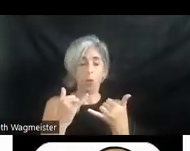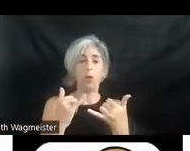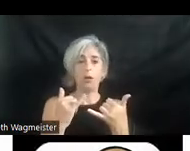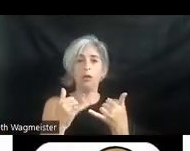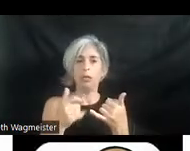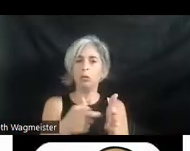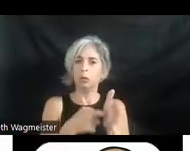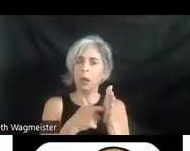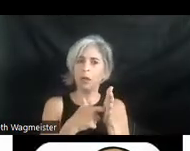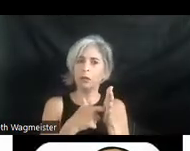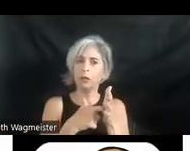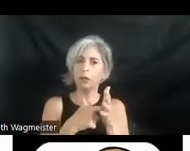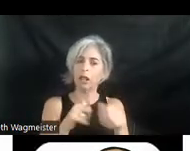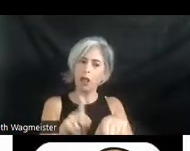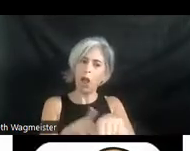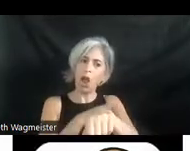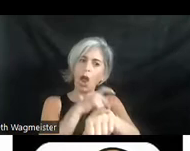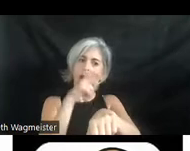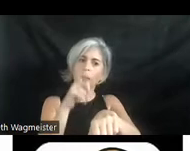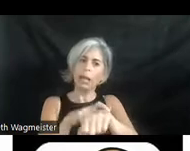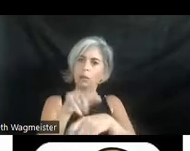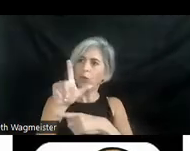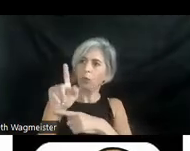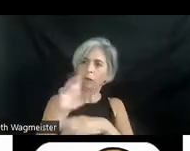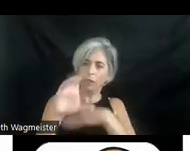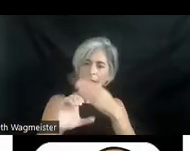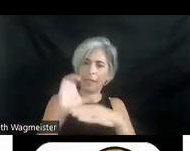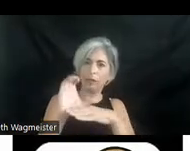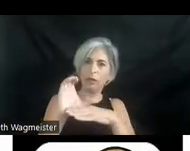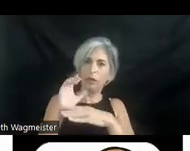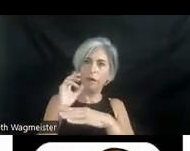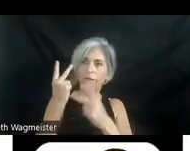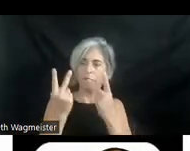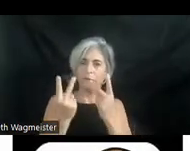forever just to get our 21st Century communications and video accessibility act which mandates